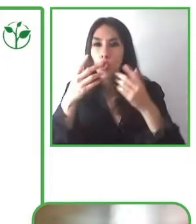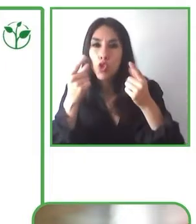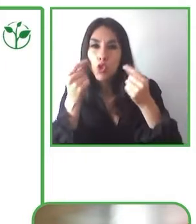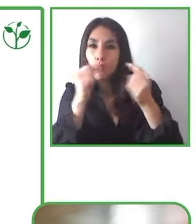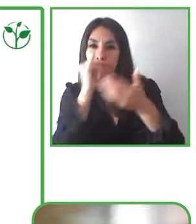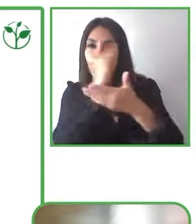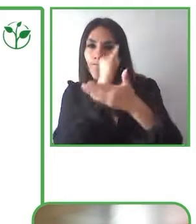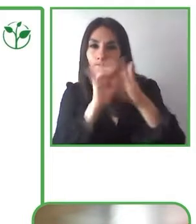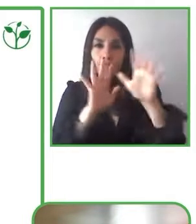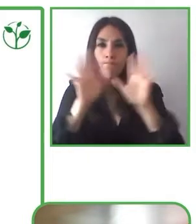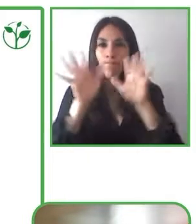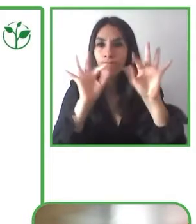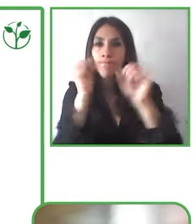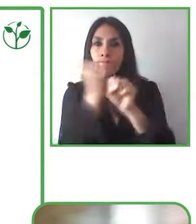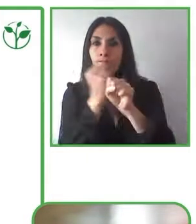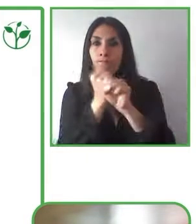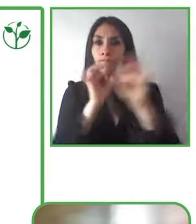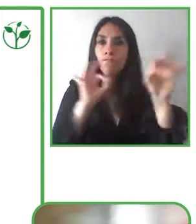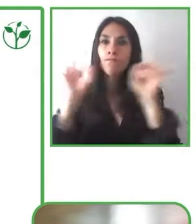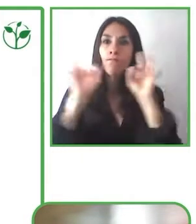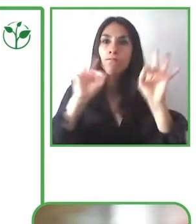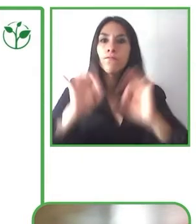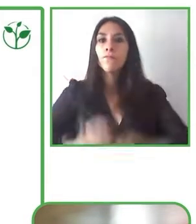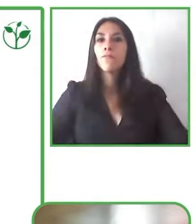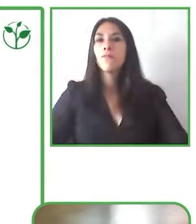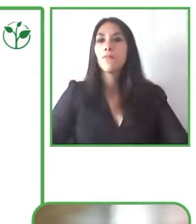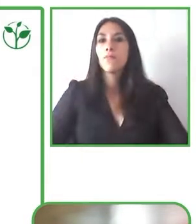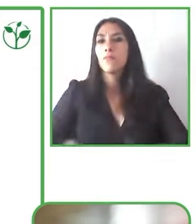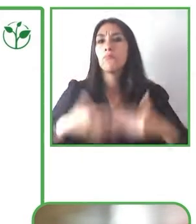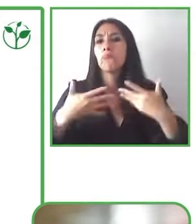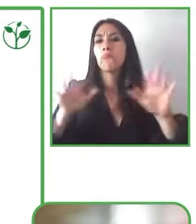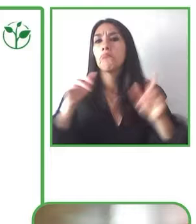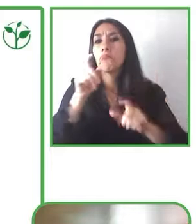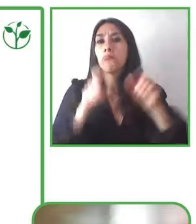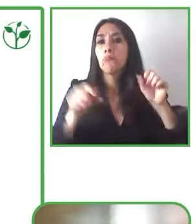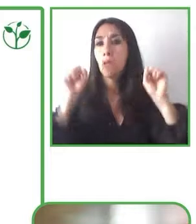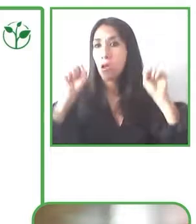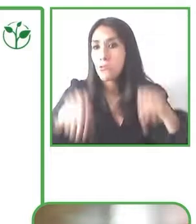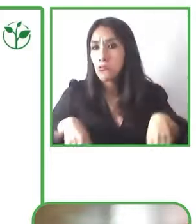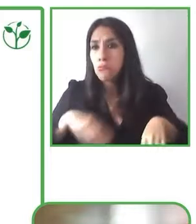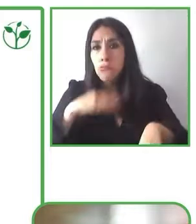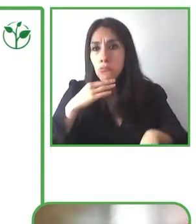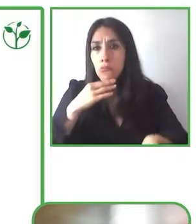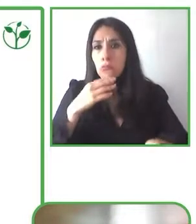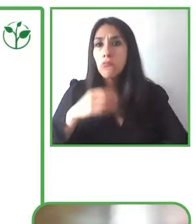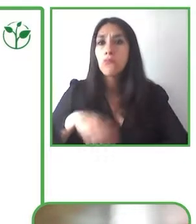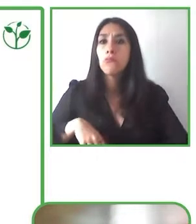to participate with artists and they can participate regardless of their